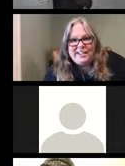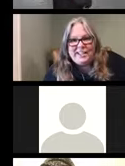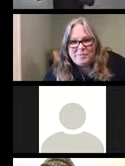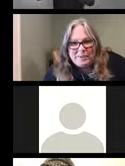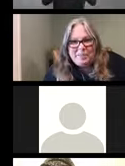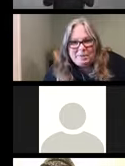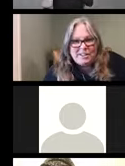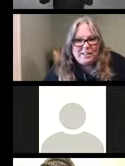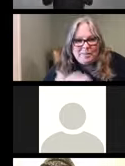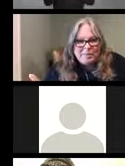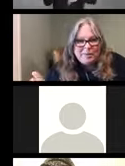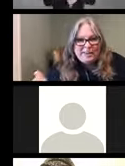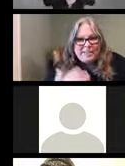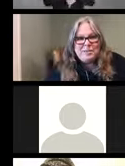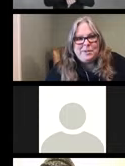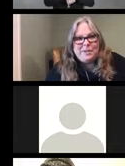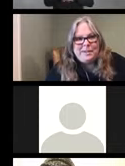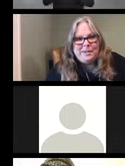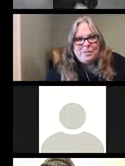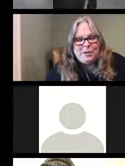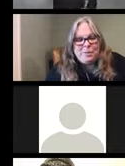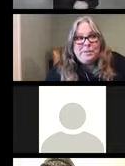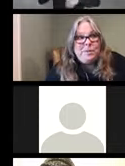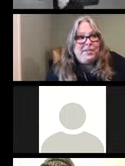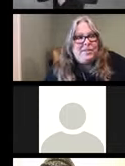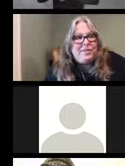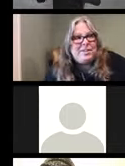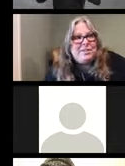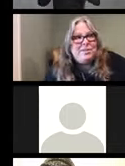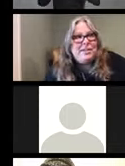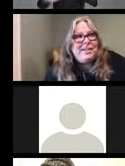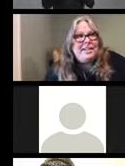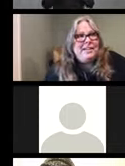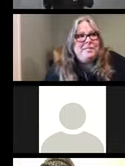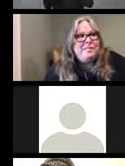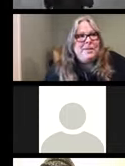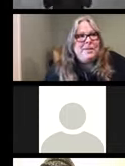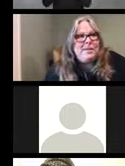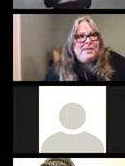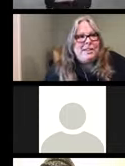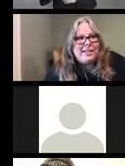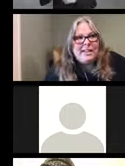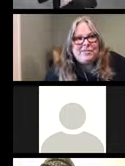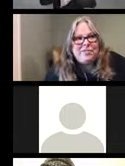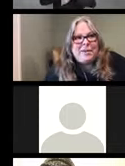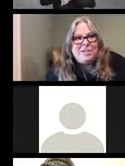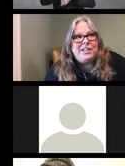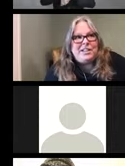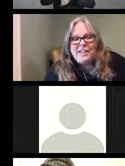and being able to implement this is really where we want folks to get that information and get it out